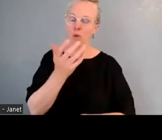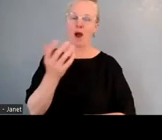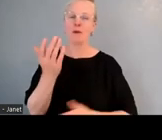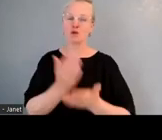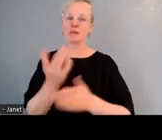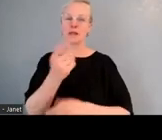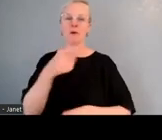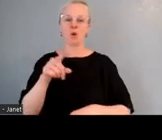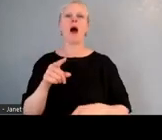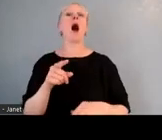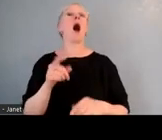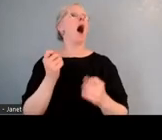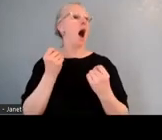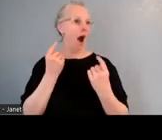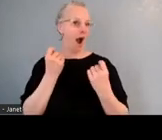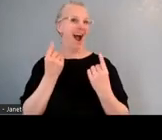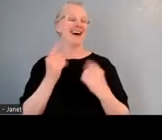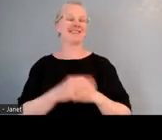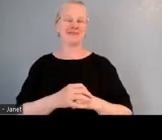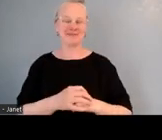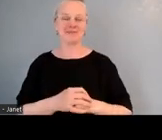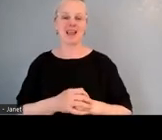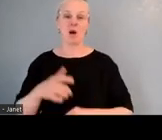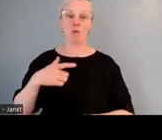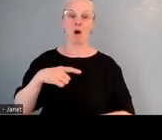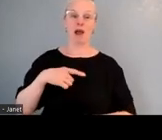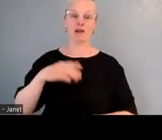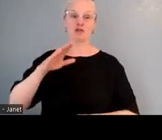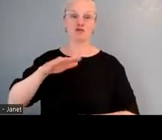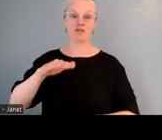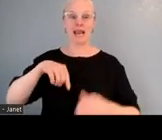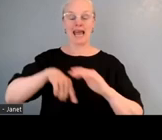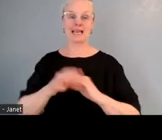that we had tamariki who are coming to our special programmes from out of zone,